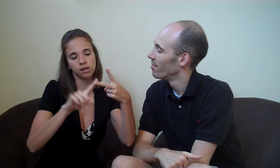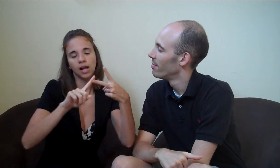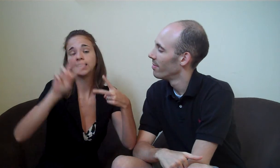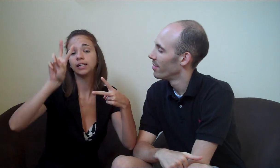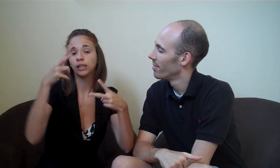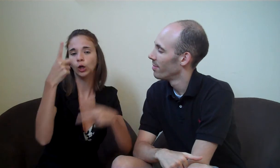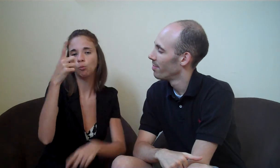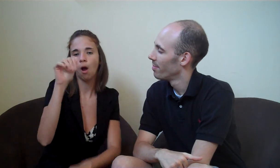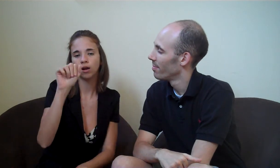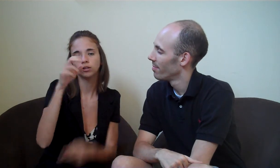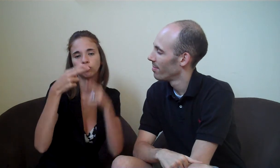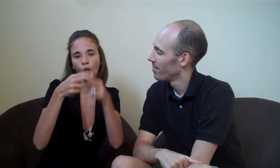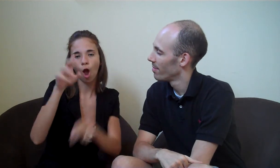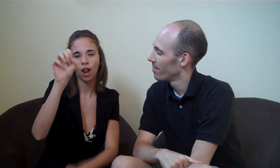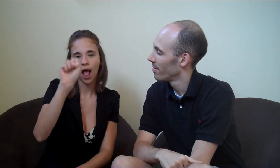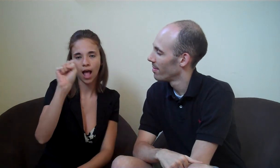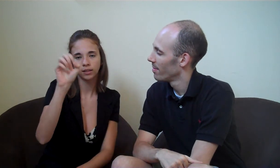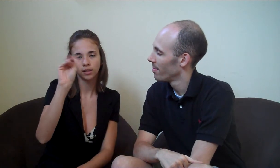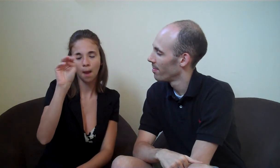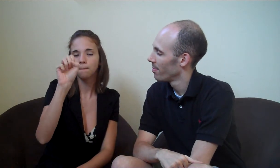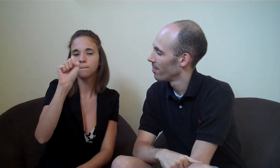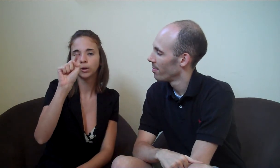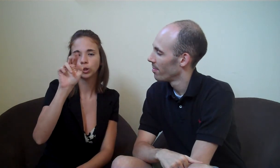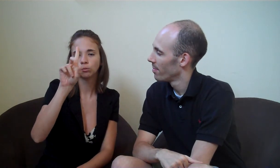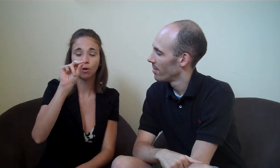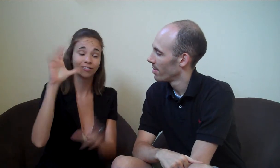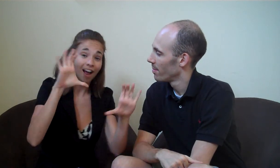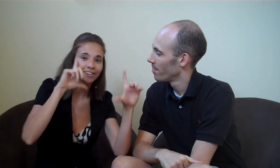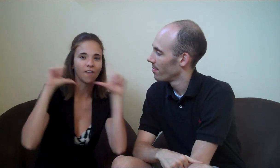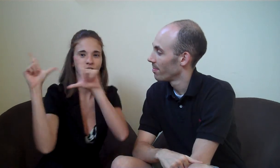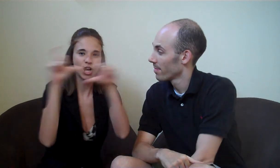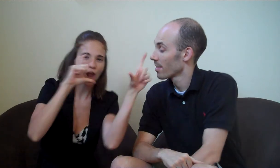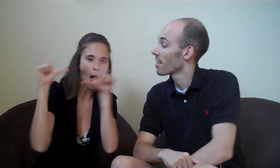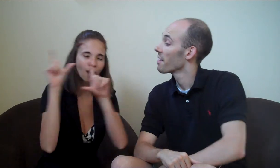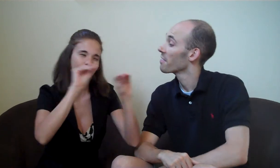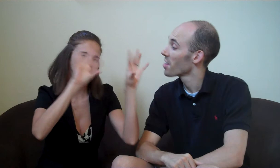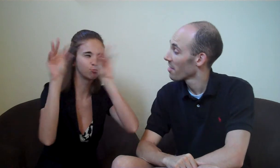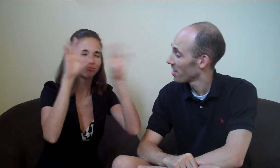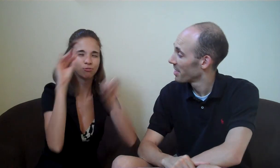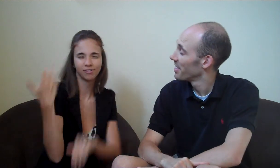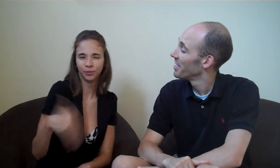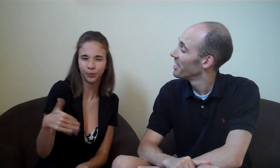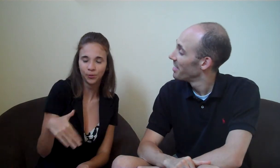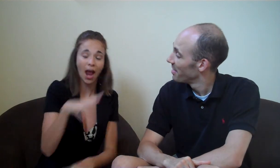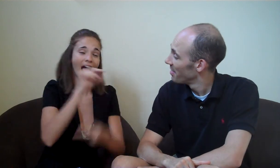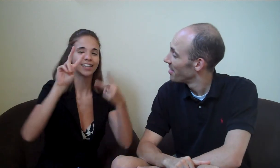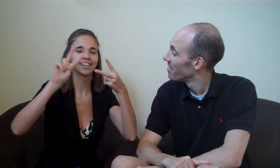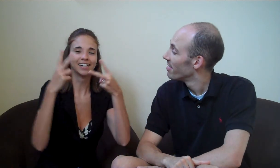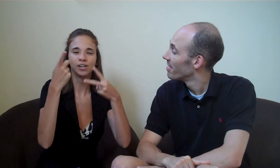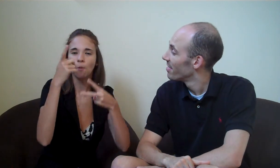The second one is called “SM Studio” which is a photography and